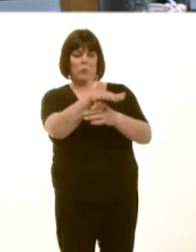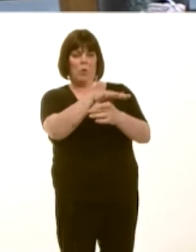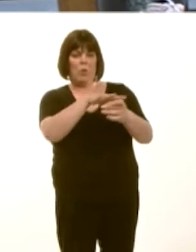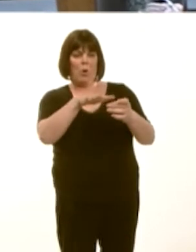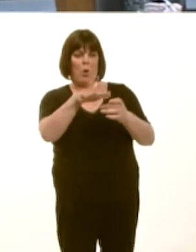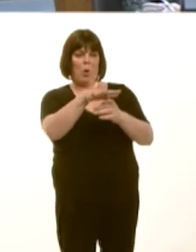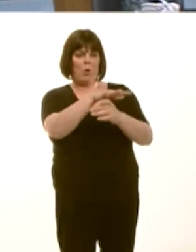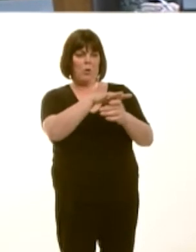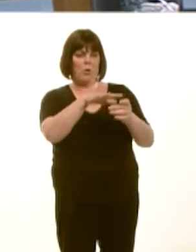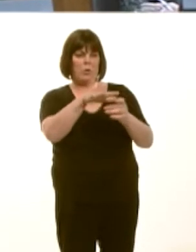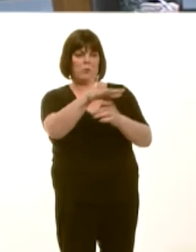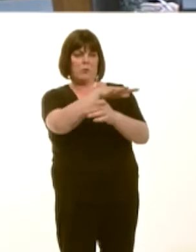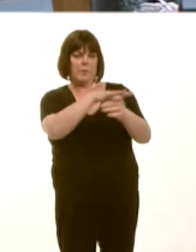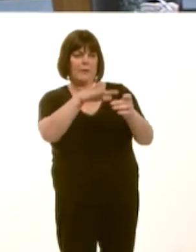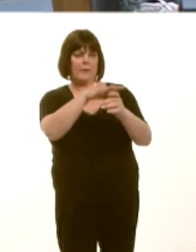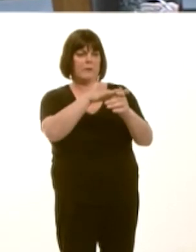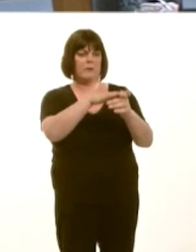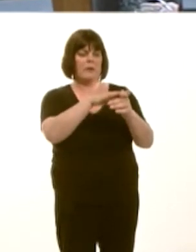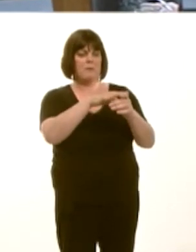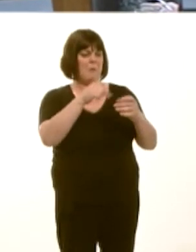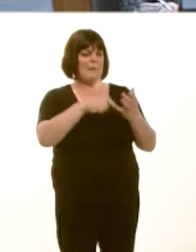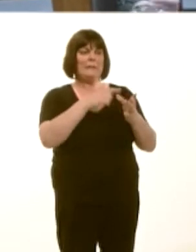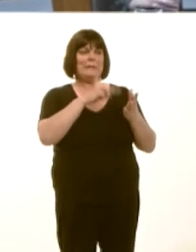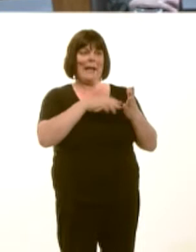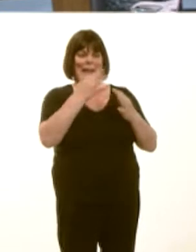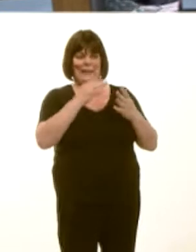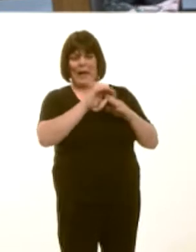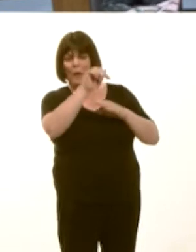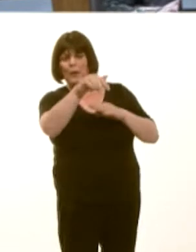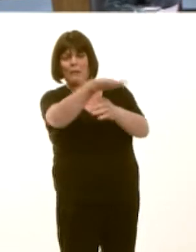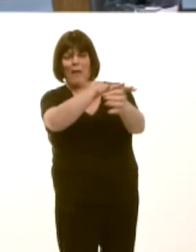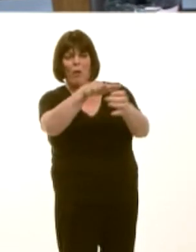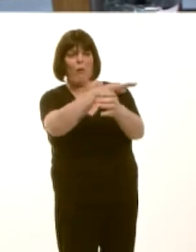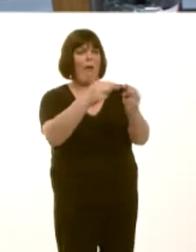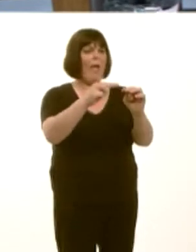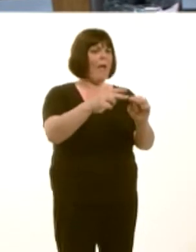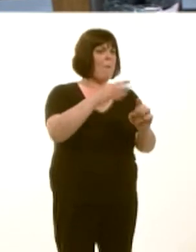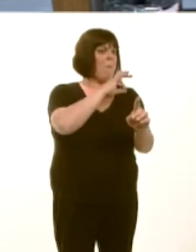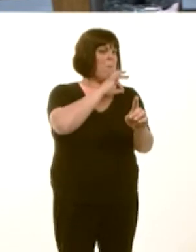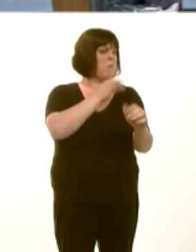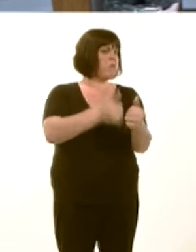rhywbeth syín gallu cael ei ystyried. Beth roedd TAN 8 yn ceisio ei wneud oedd gweld lle roedd yr ardaloedd lle roedd y ceisiadau